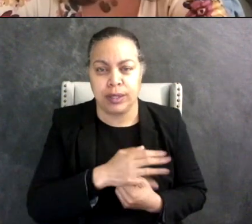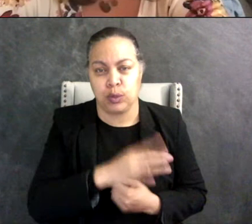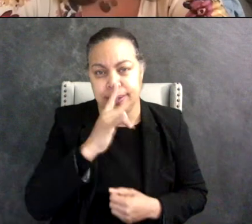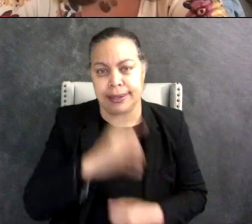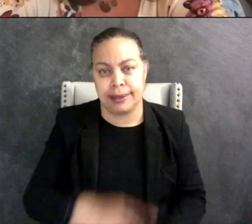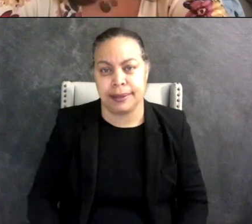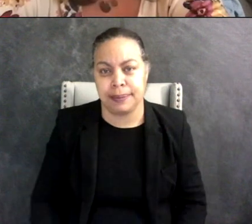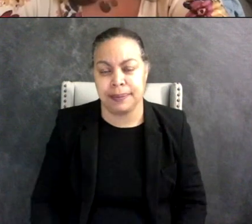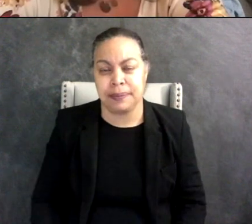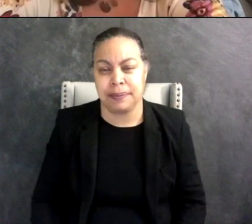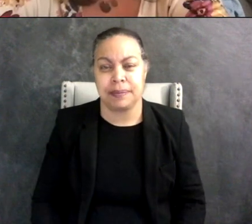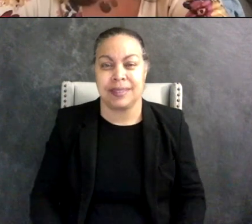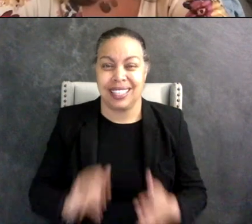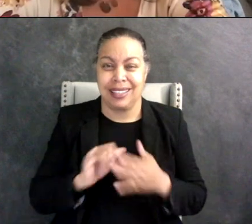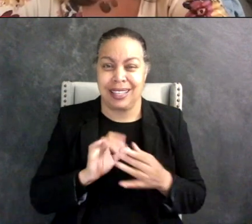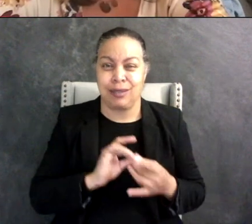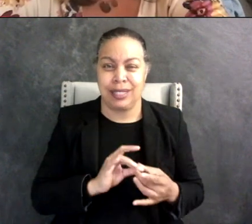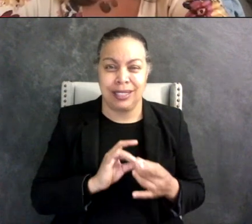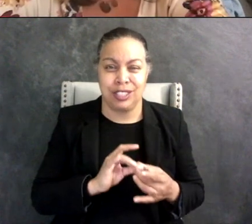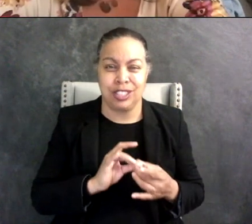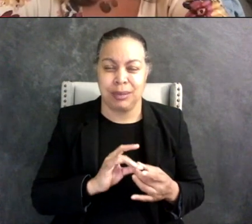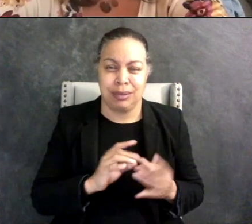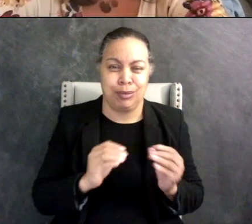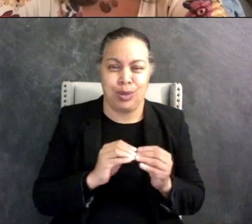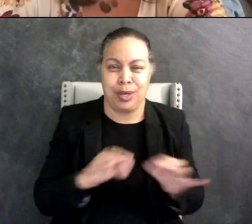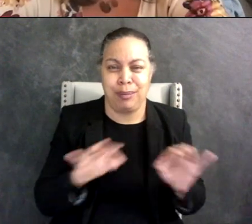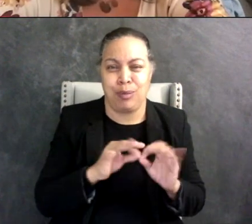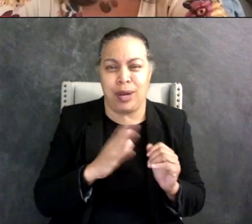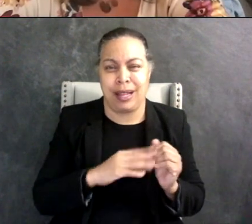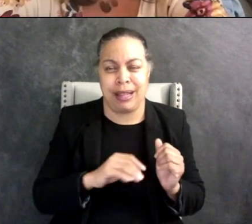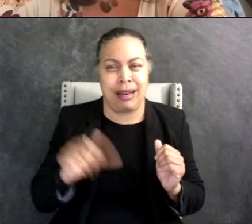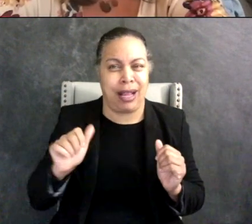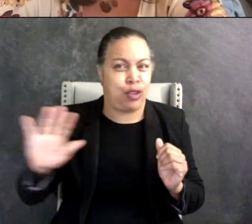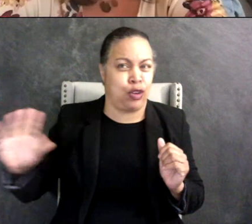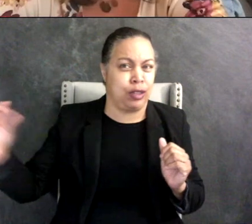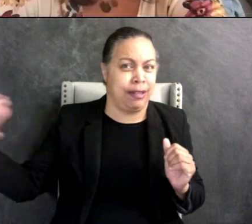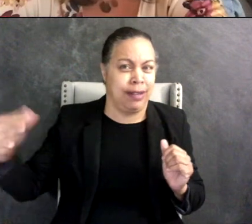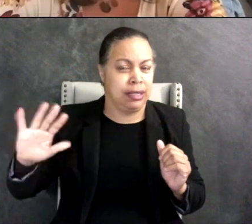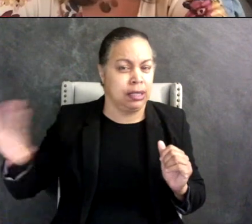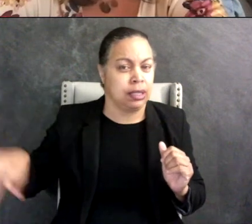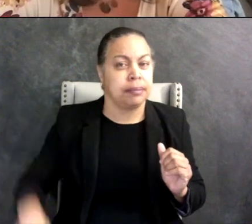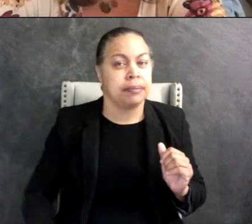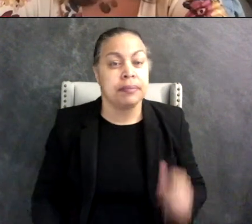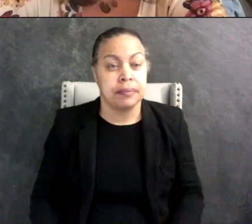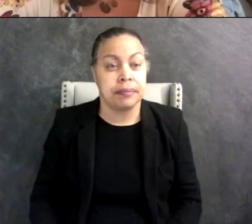I think that relationship is going to be way more important than anything else. I think that's